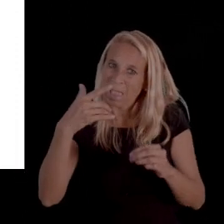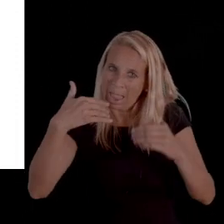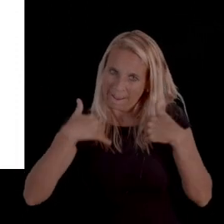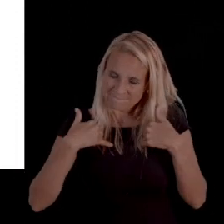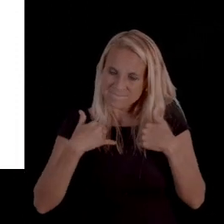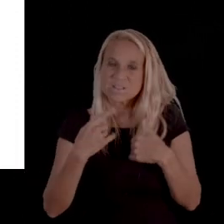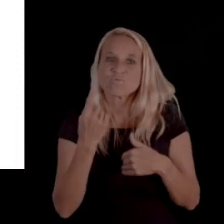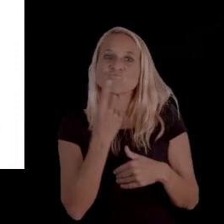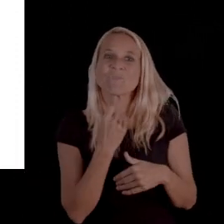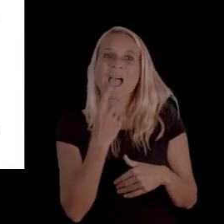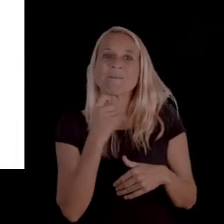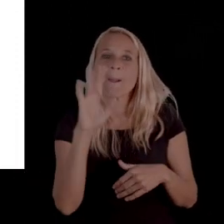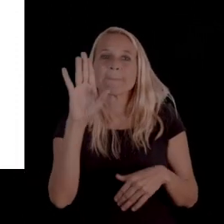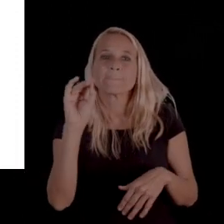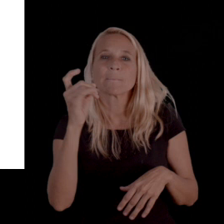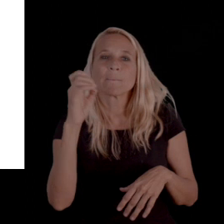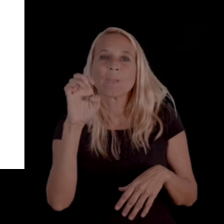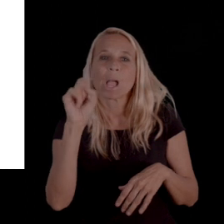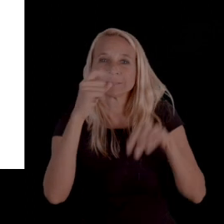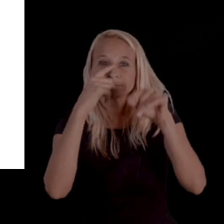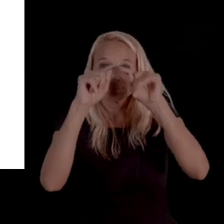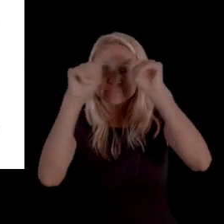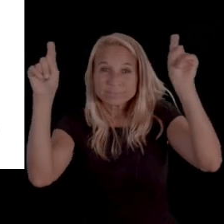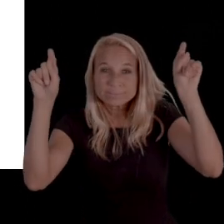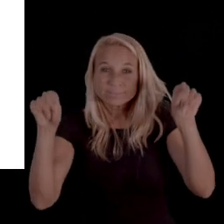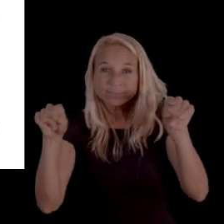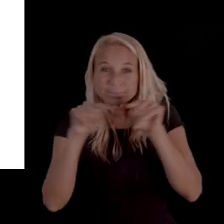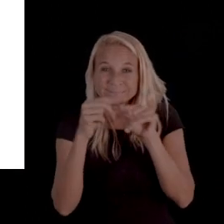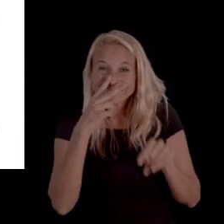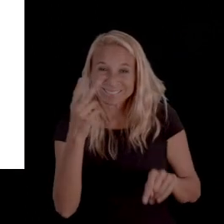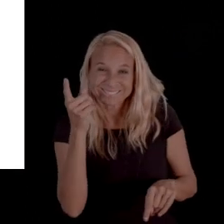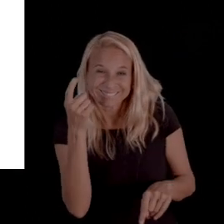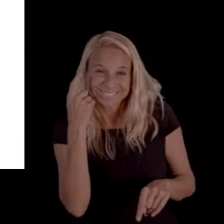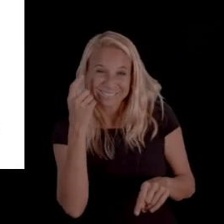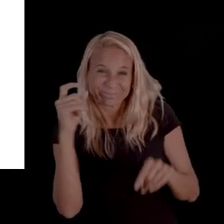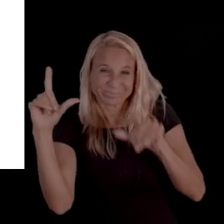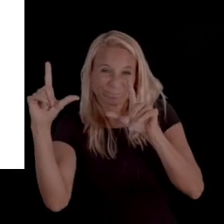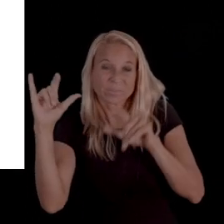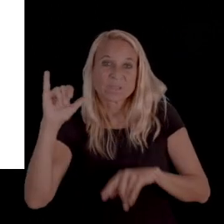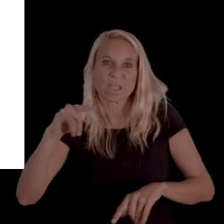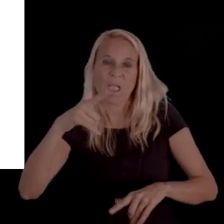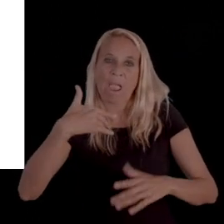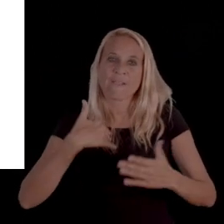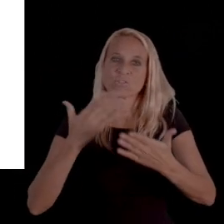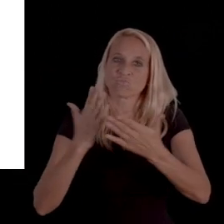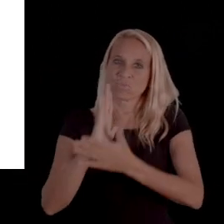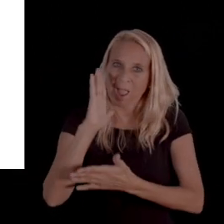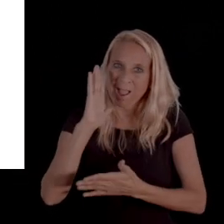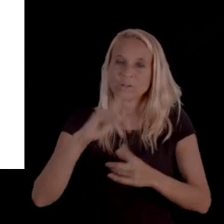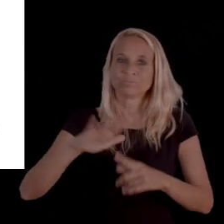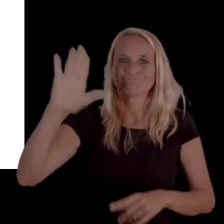that they do have within the red boxes, like you have the right to appeal the decision